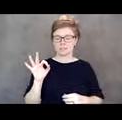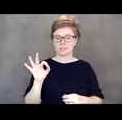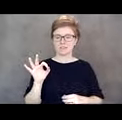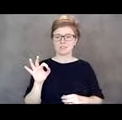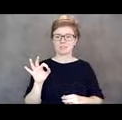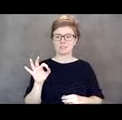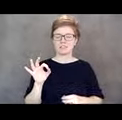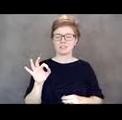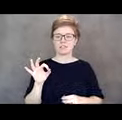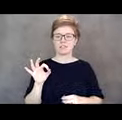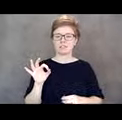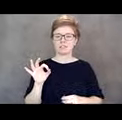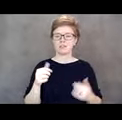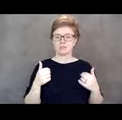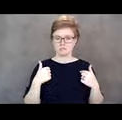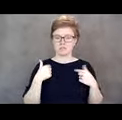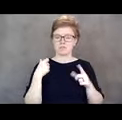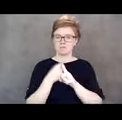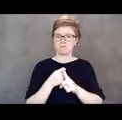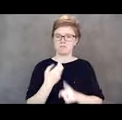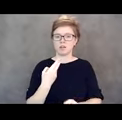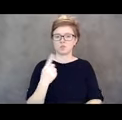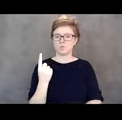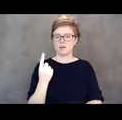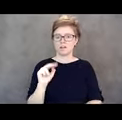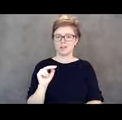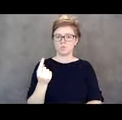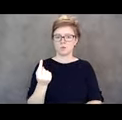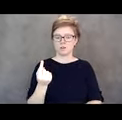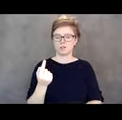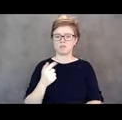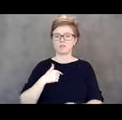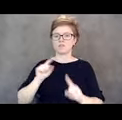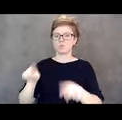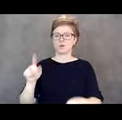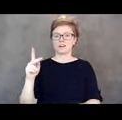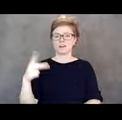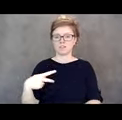I had the H1N1 and I went to Kaiser and they didn't treat me right.